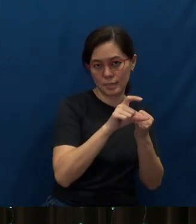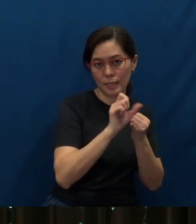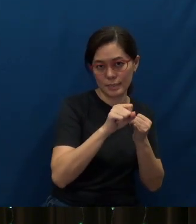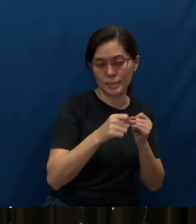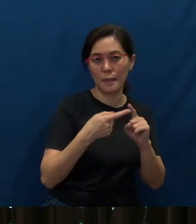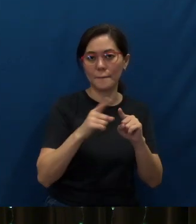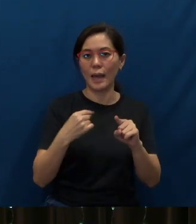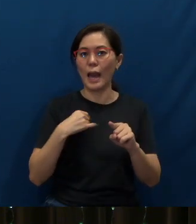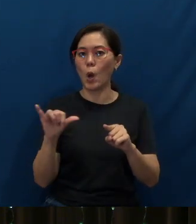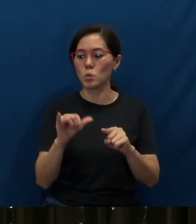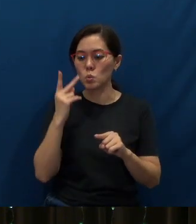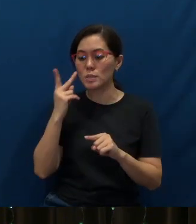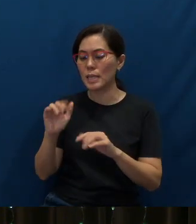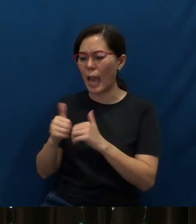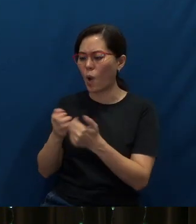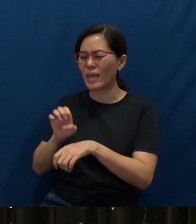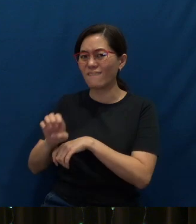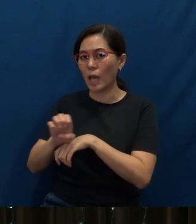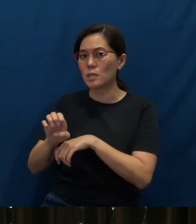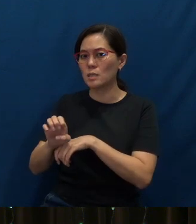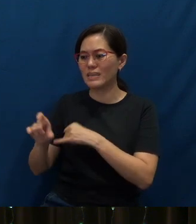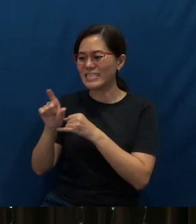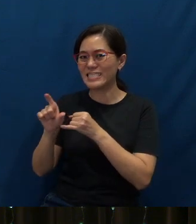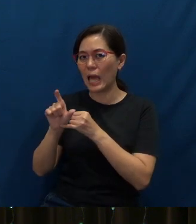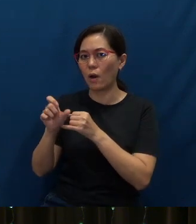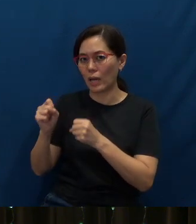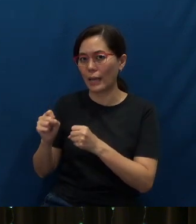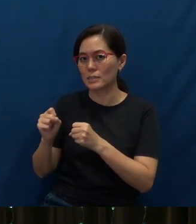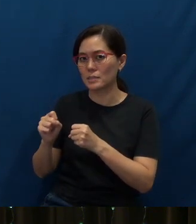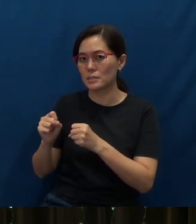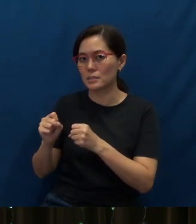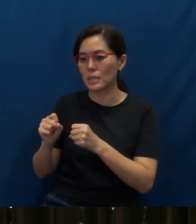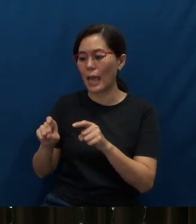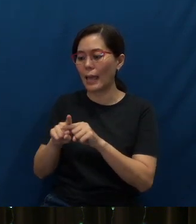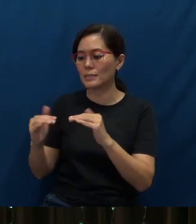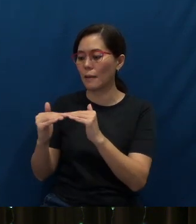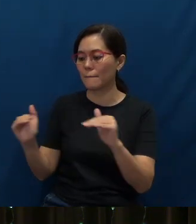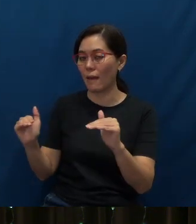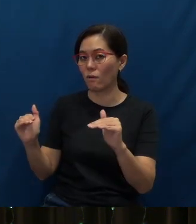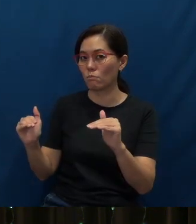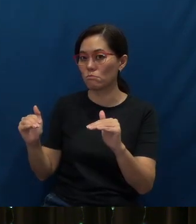But I've also seen how effective the cell can be as a platform for outreach.